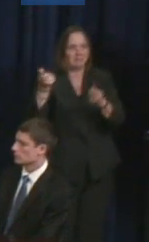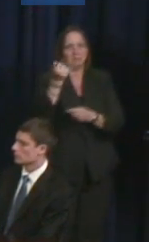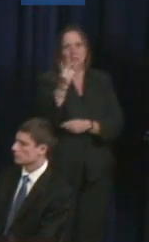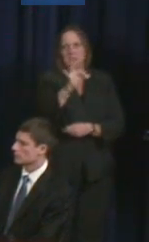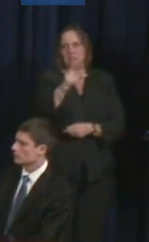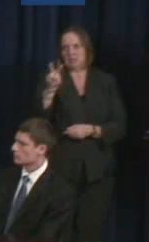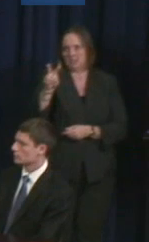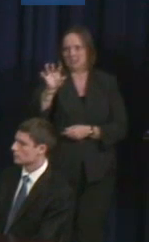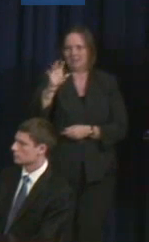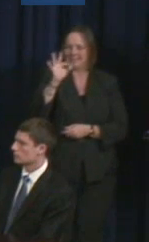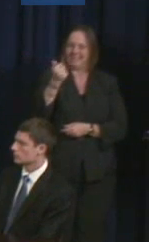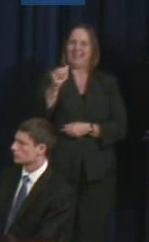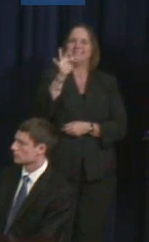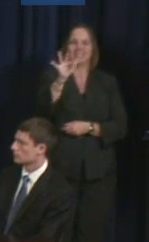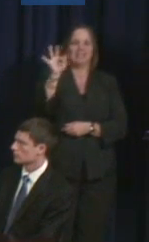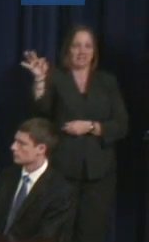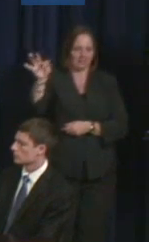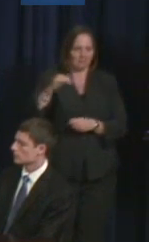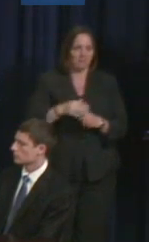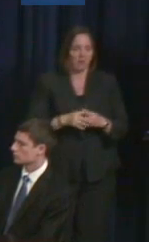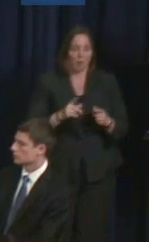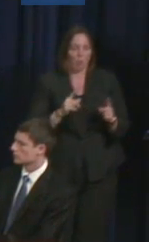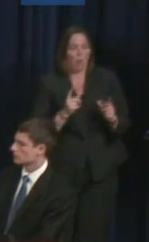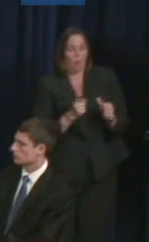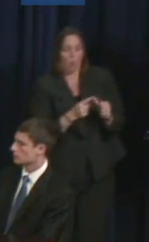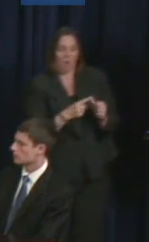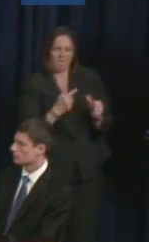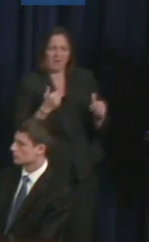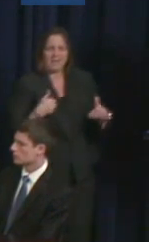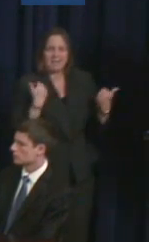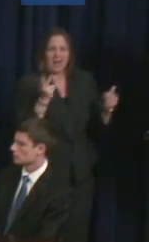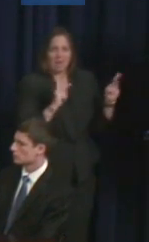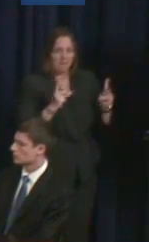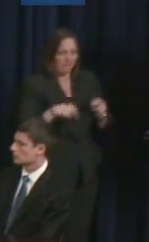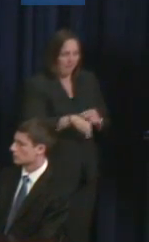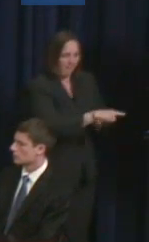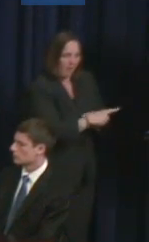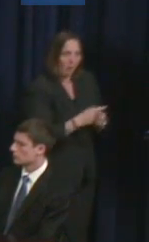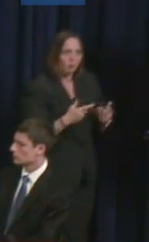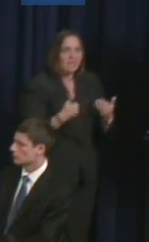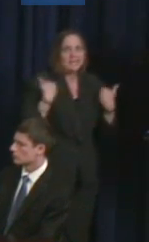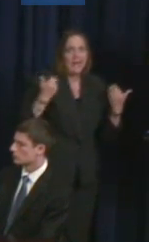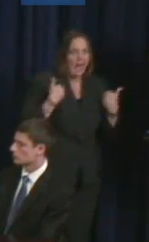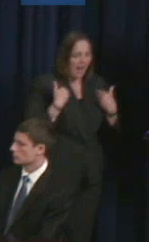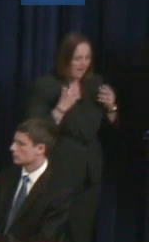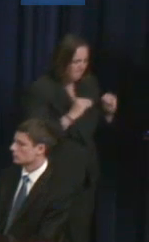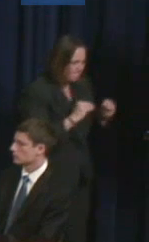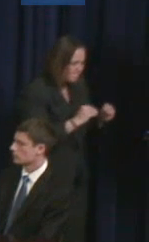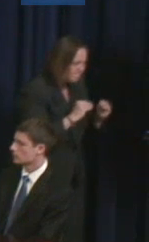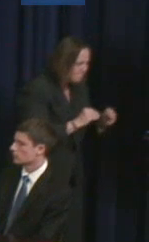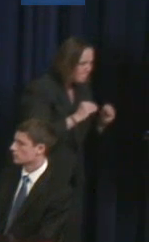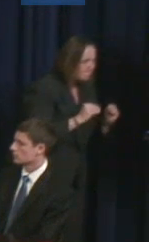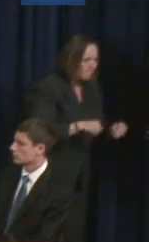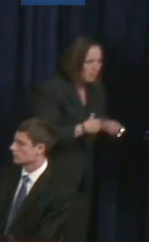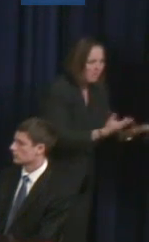people, one, because I'll have some athletes in a few years as they grow up, but two, because I've seen what